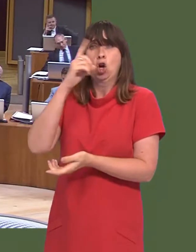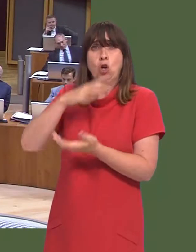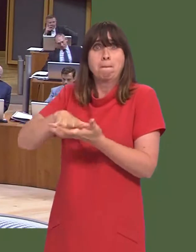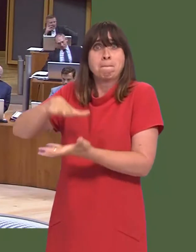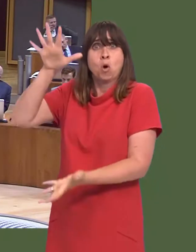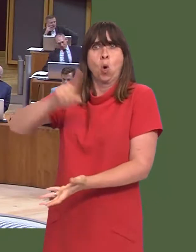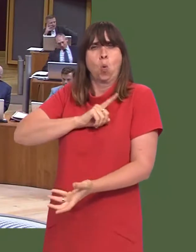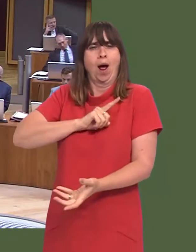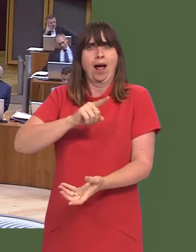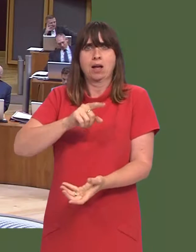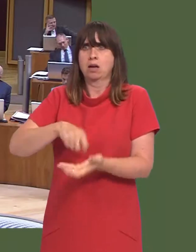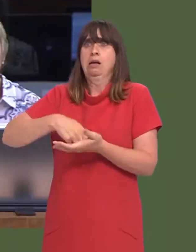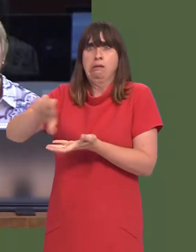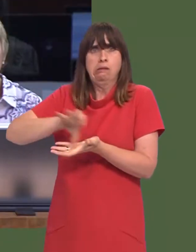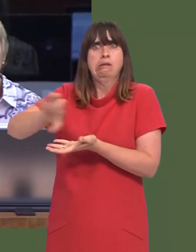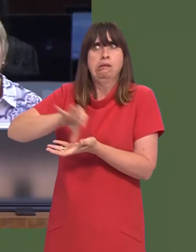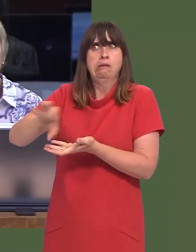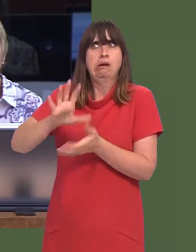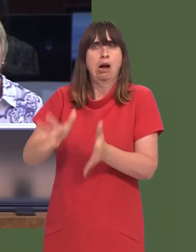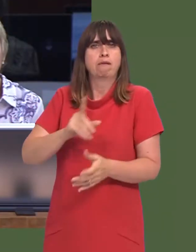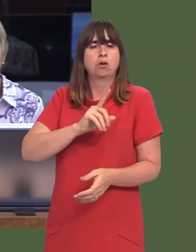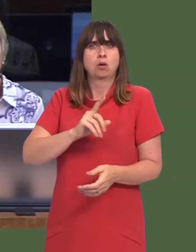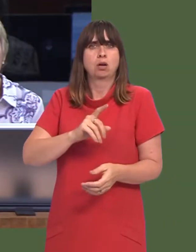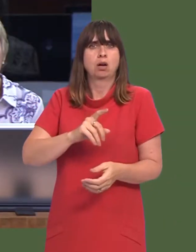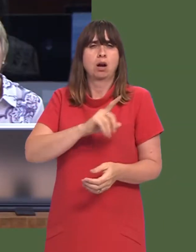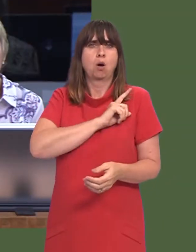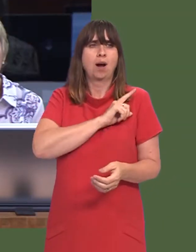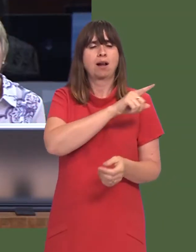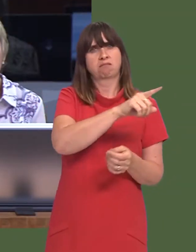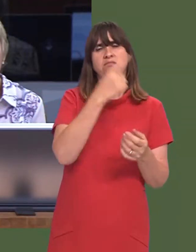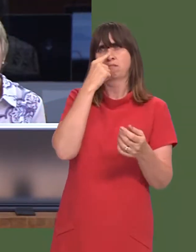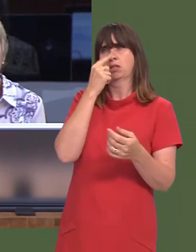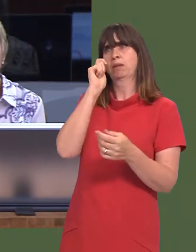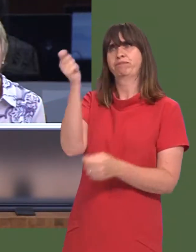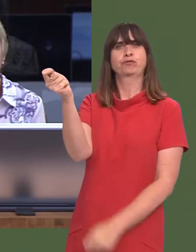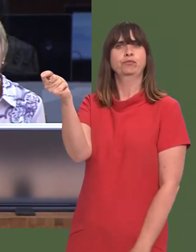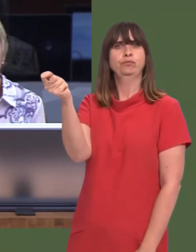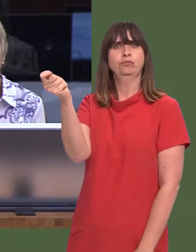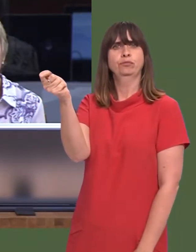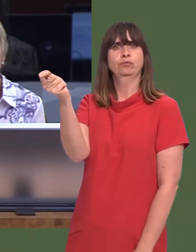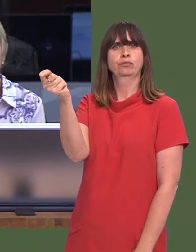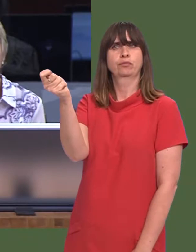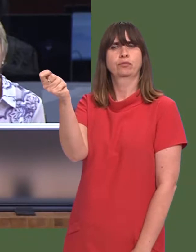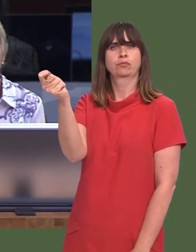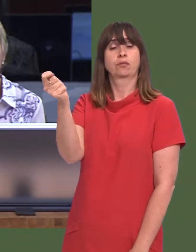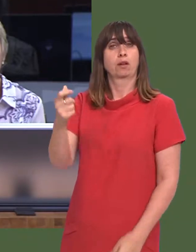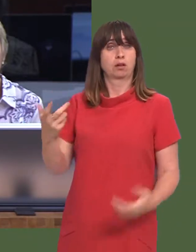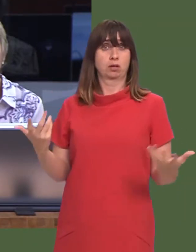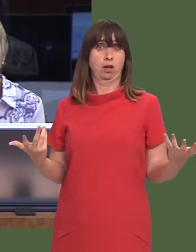that could go up because the company behind the project says that there is a legal claim against this Government to be made?